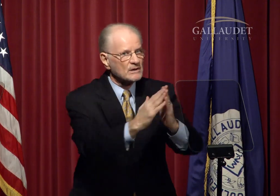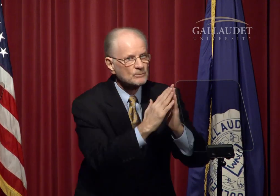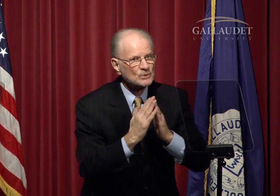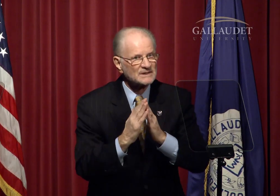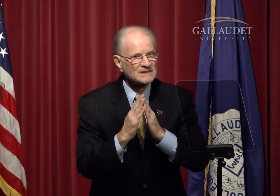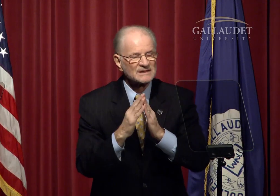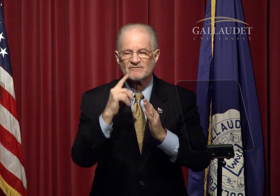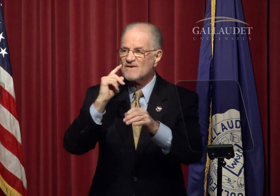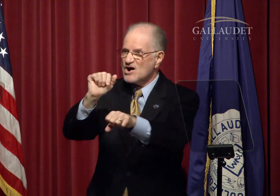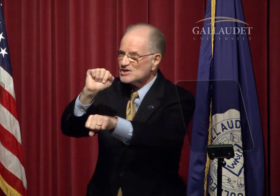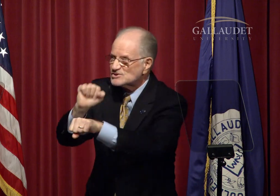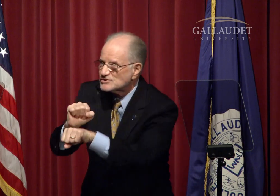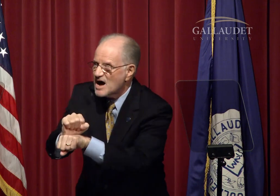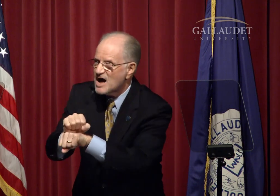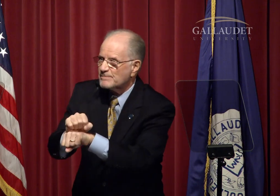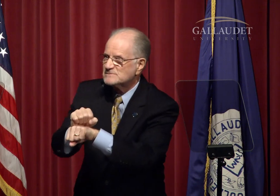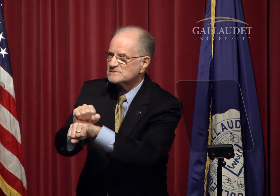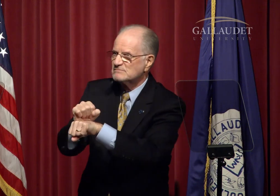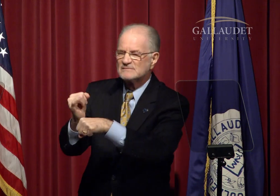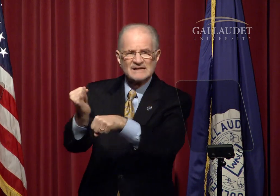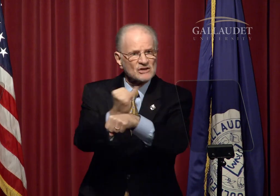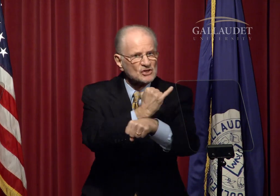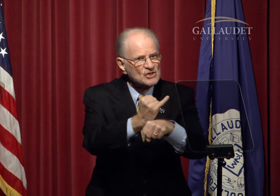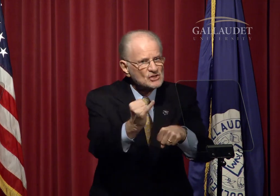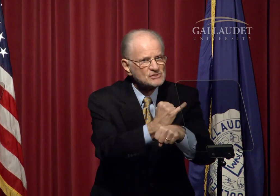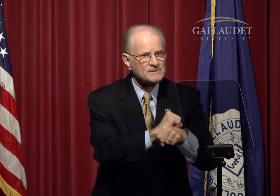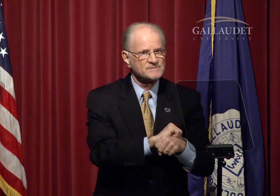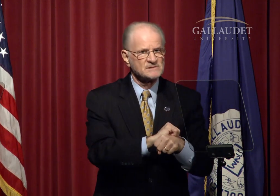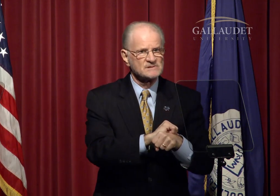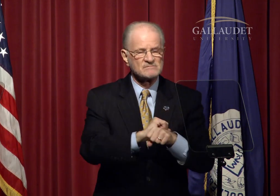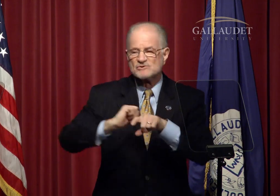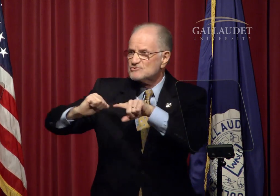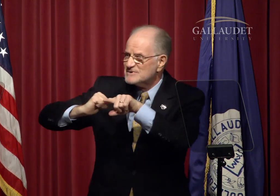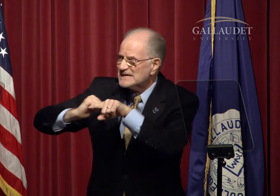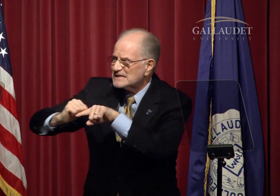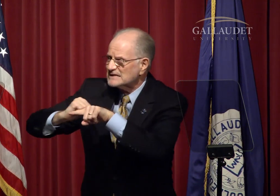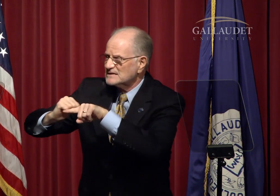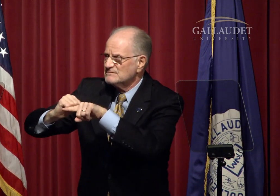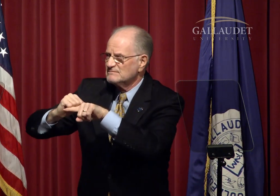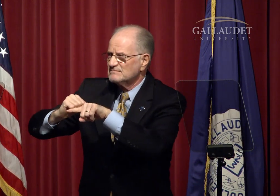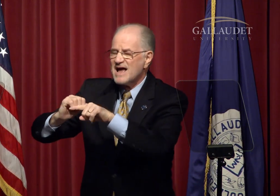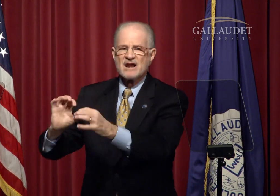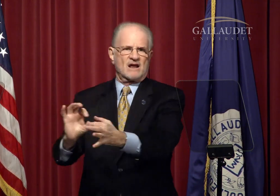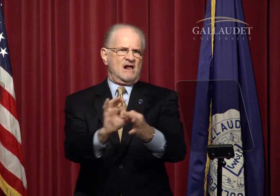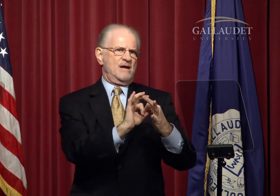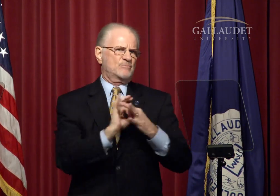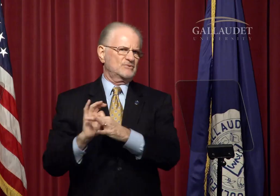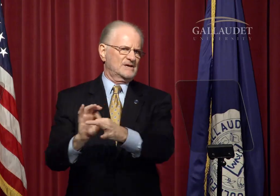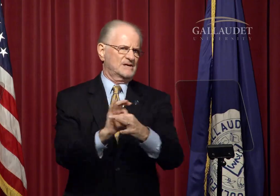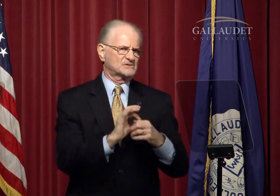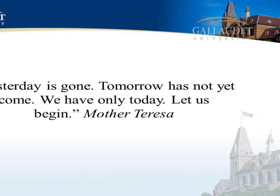for our community for jobs, internships, training, and collaborations.